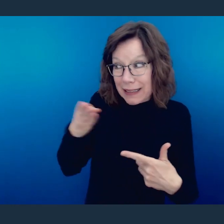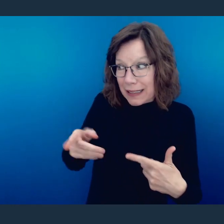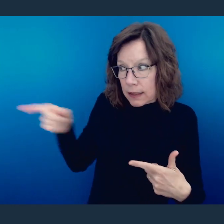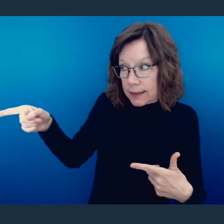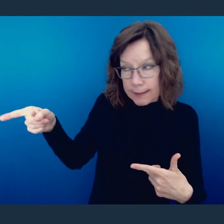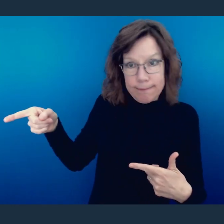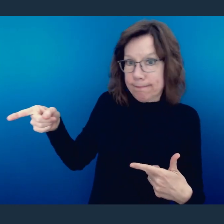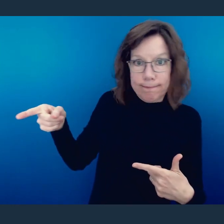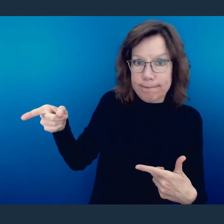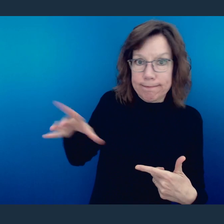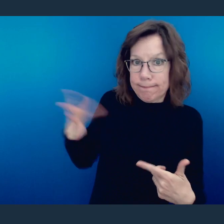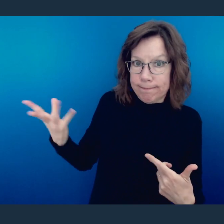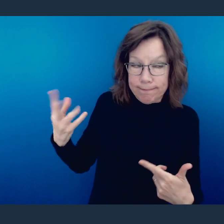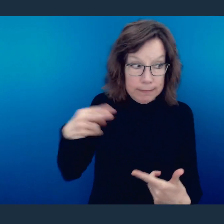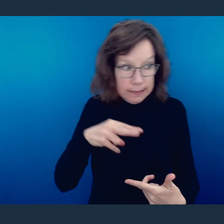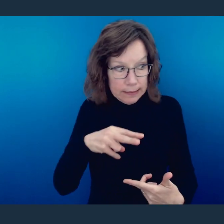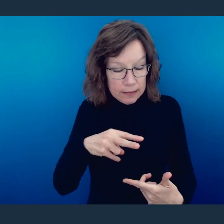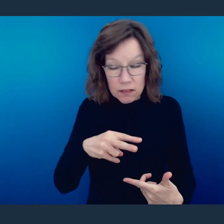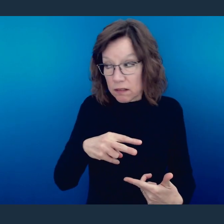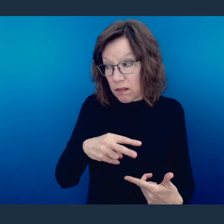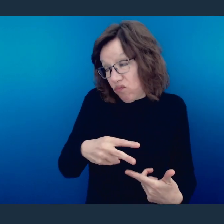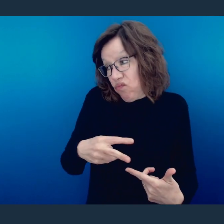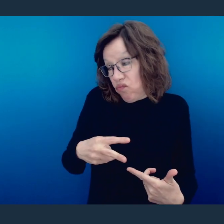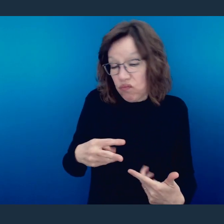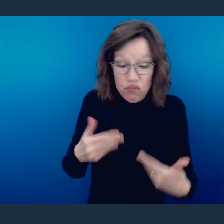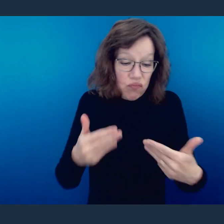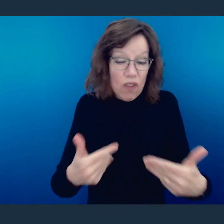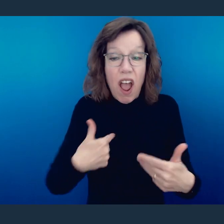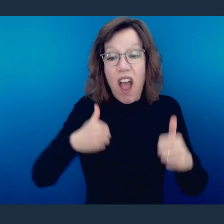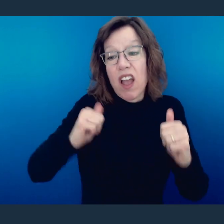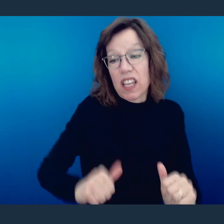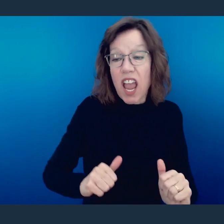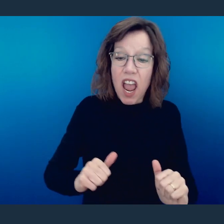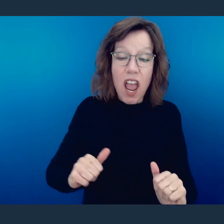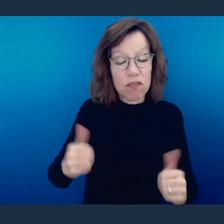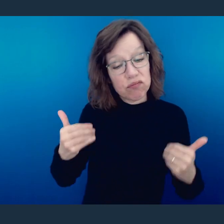or sister in Christ, it becomes a stumbling block for them, don't do it simply because